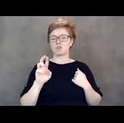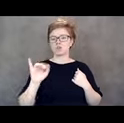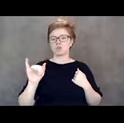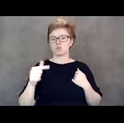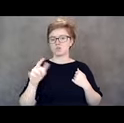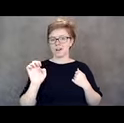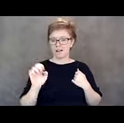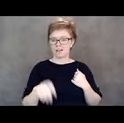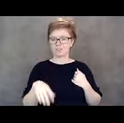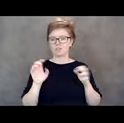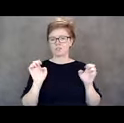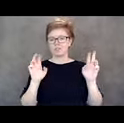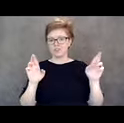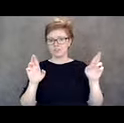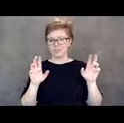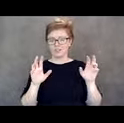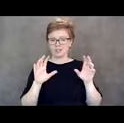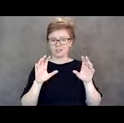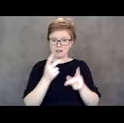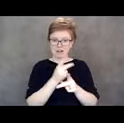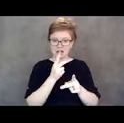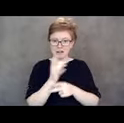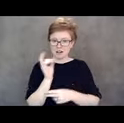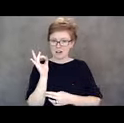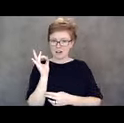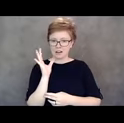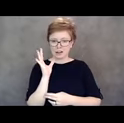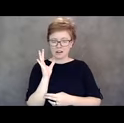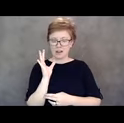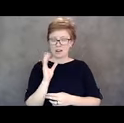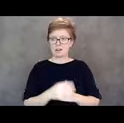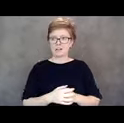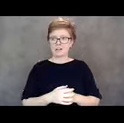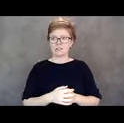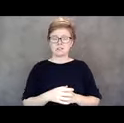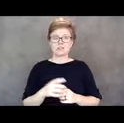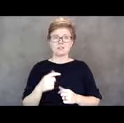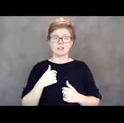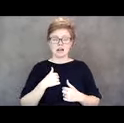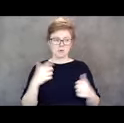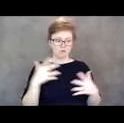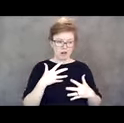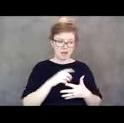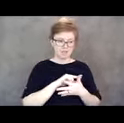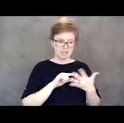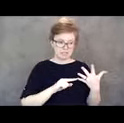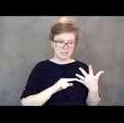There were, some of the rationing came true and the loss of basic human rights also came true.